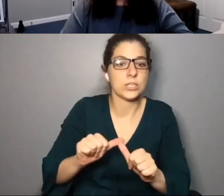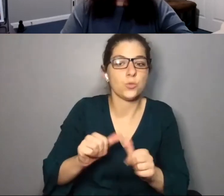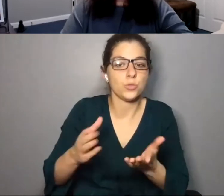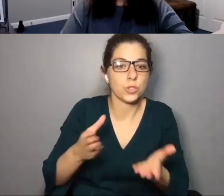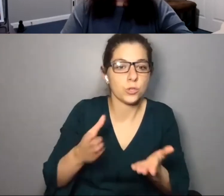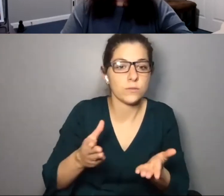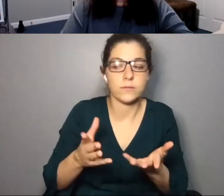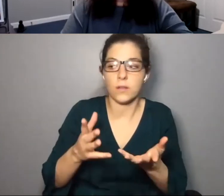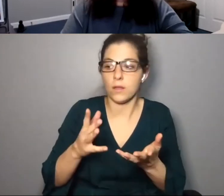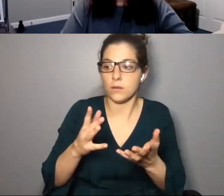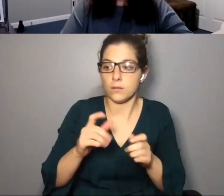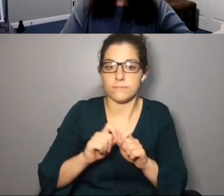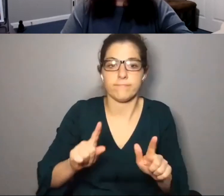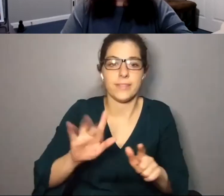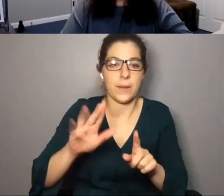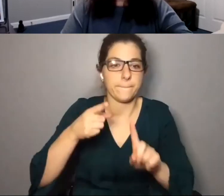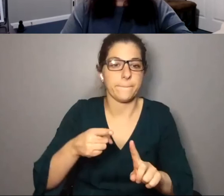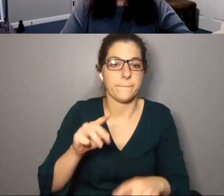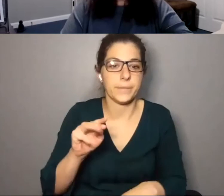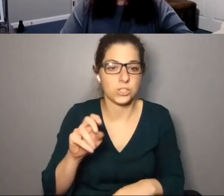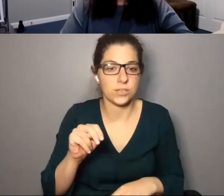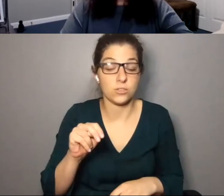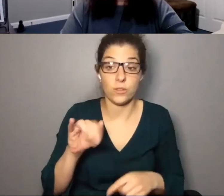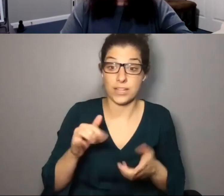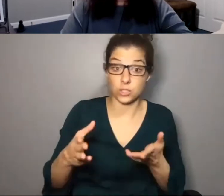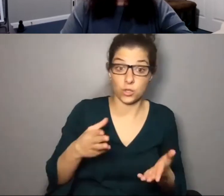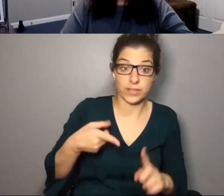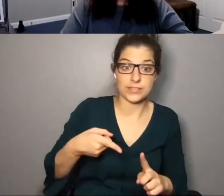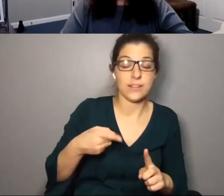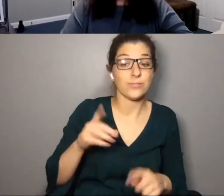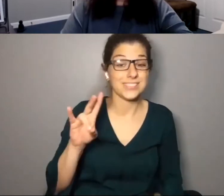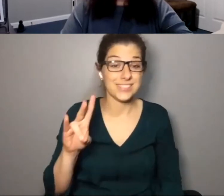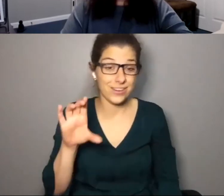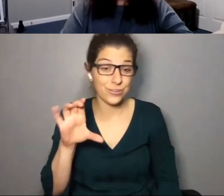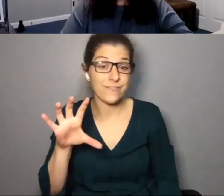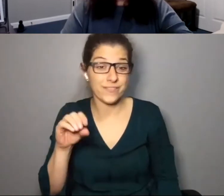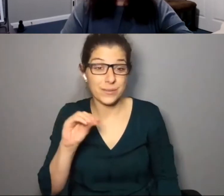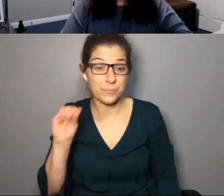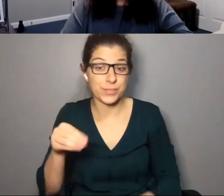continue to serve and continue to execute their mission, right? So this provision of service. And there was a